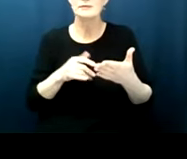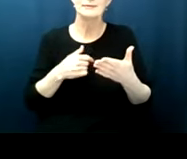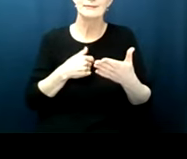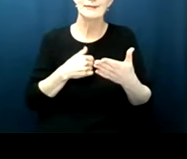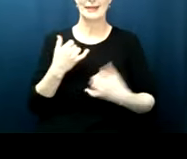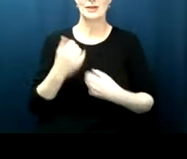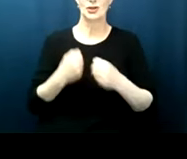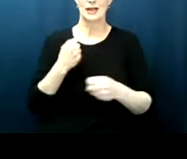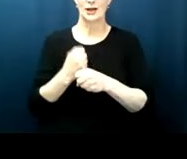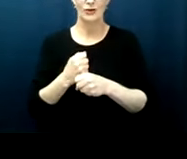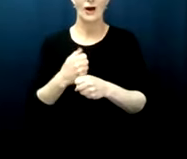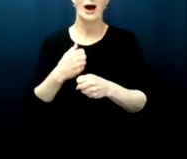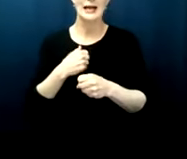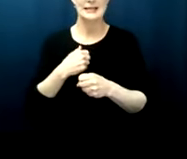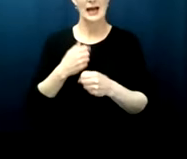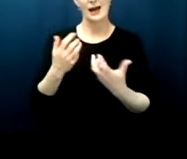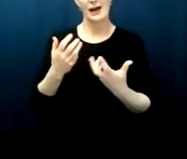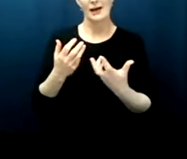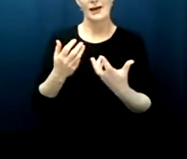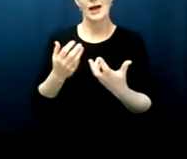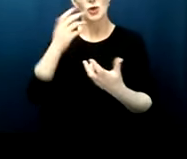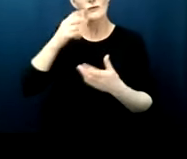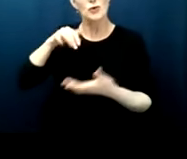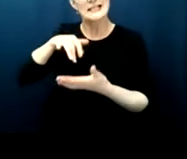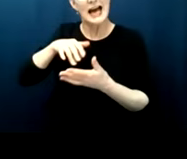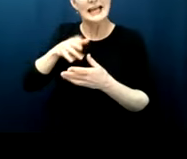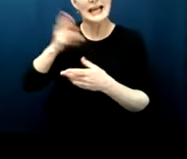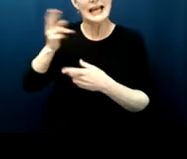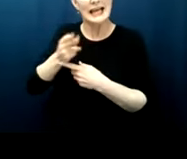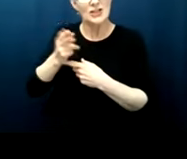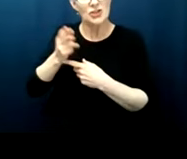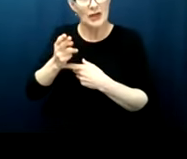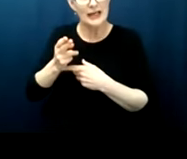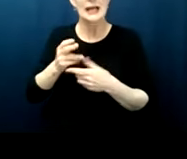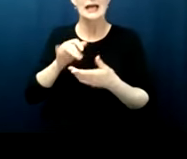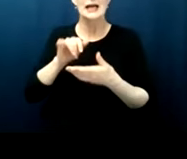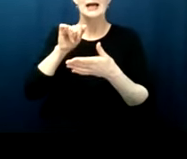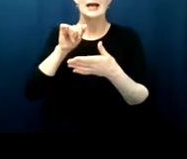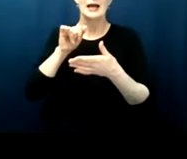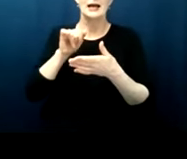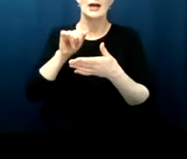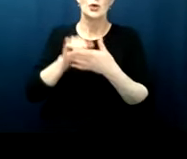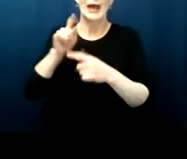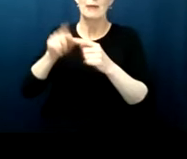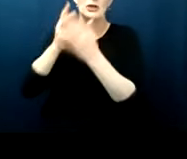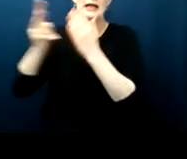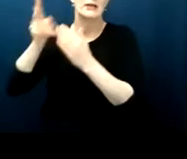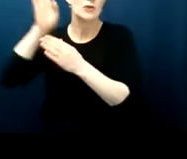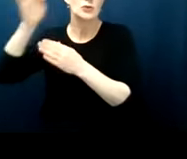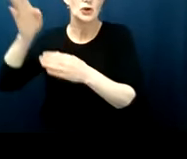the one thing we can say about the future lots of disciplines are in the field of predictions historians are not but what historians can say we know is that the future will be different